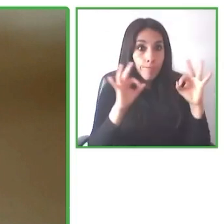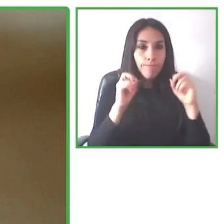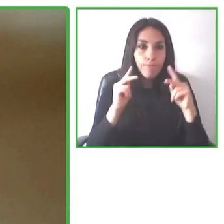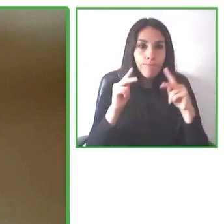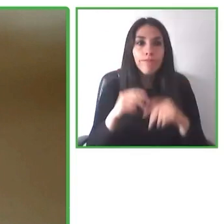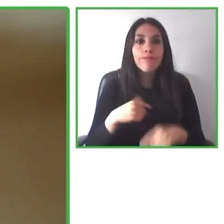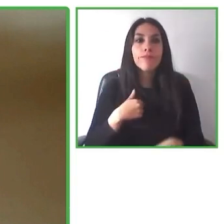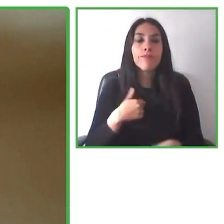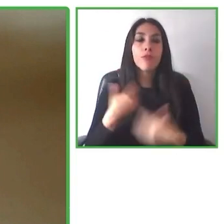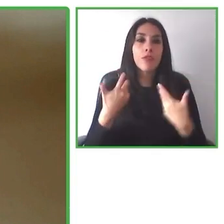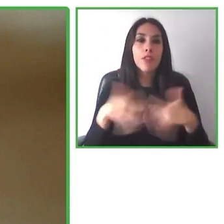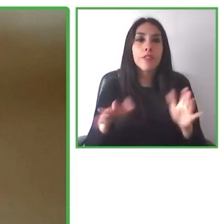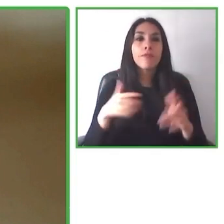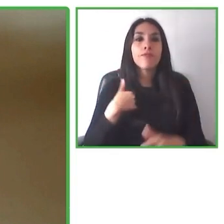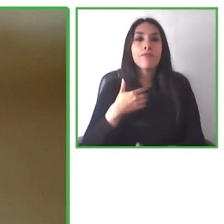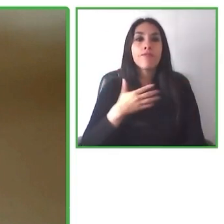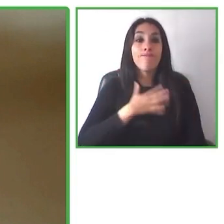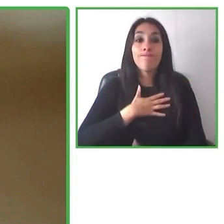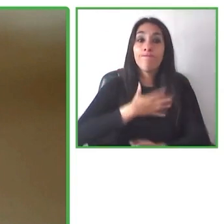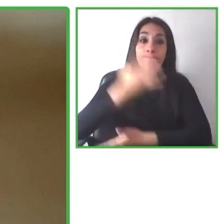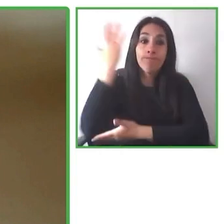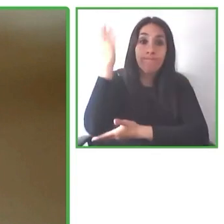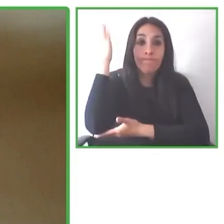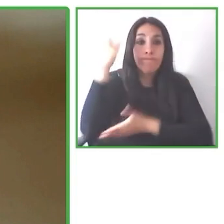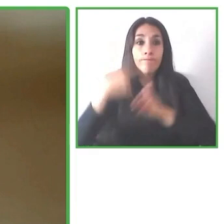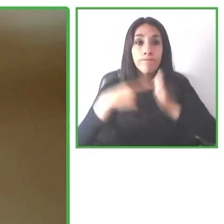Okay. So I think with that I will conclude my own presentation